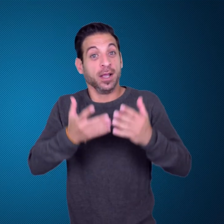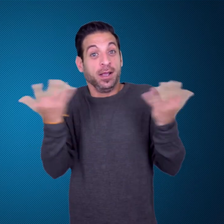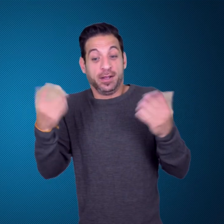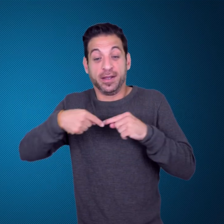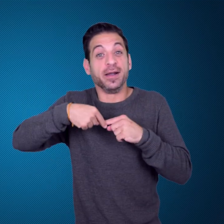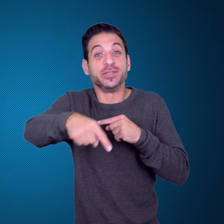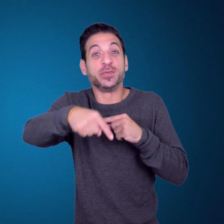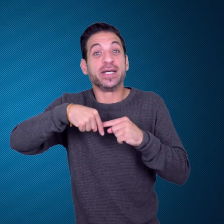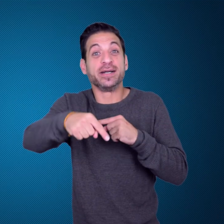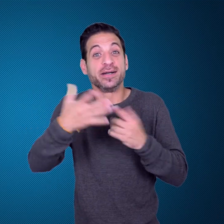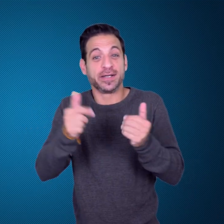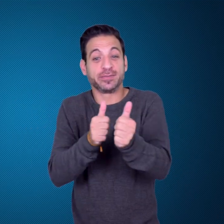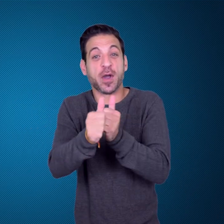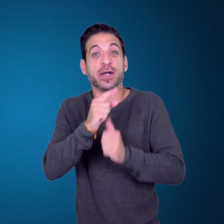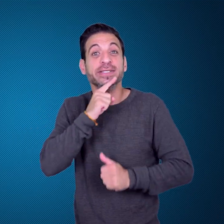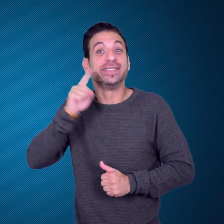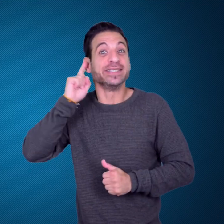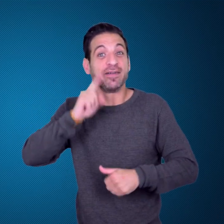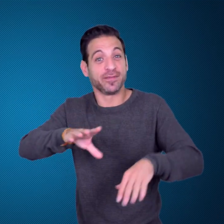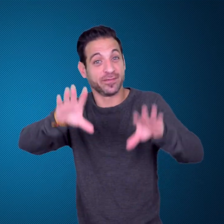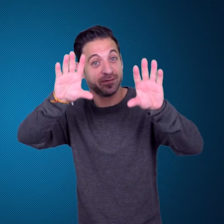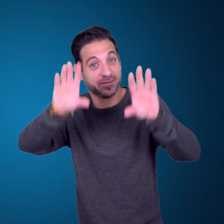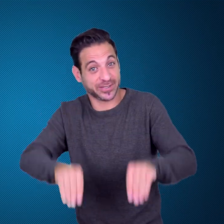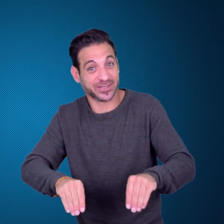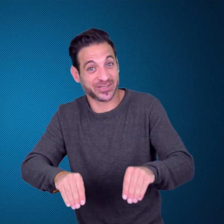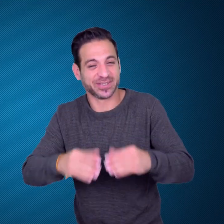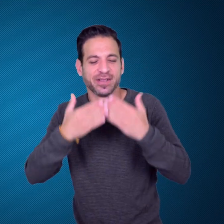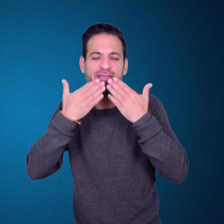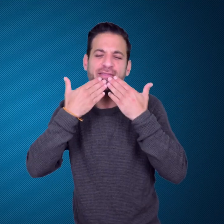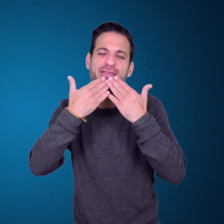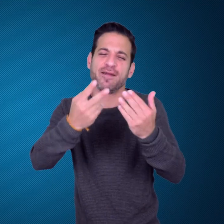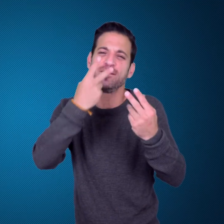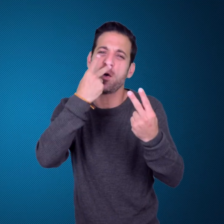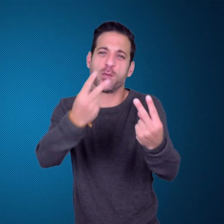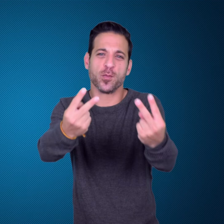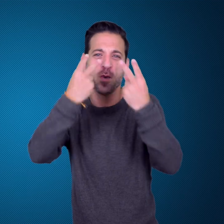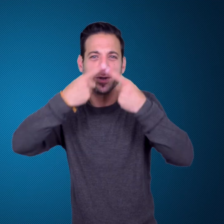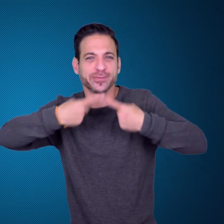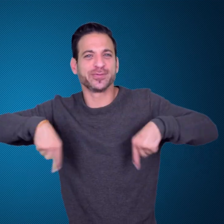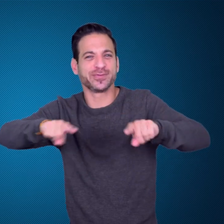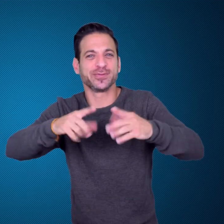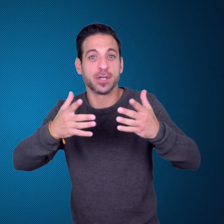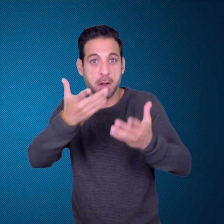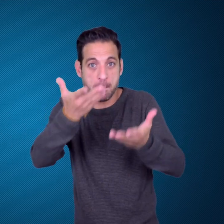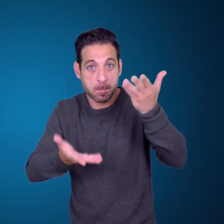That’s it for SportsDeaf this week and thank you for watching.